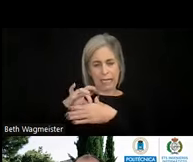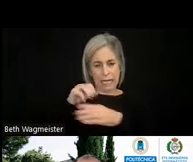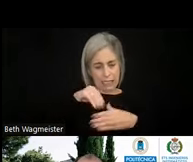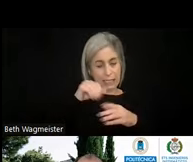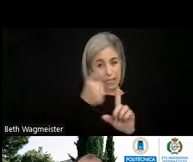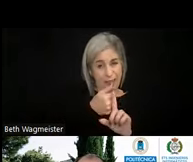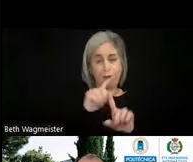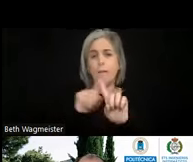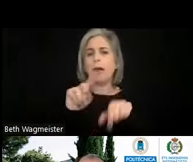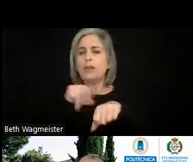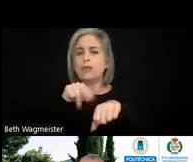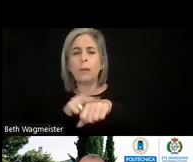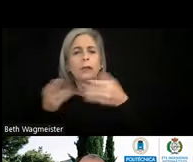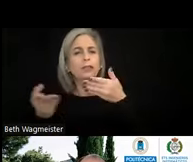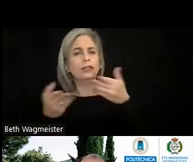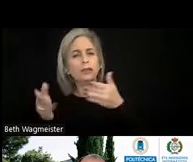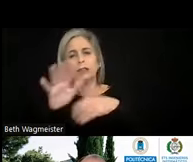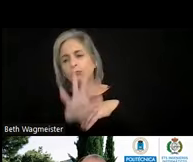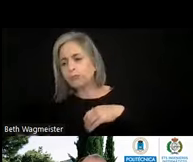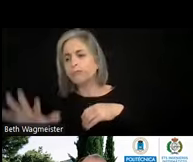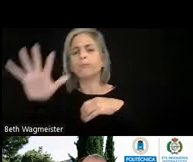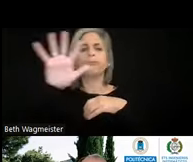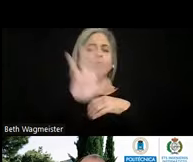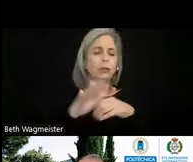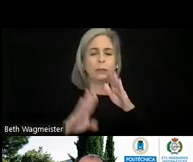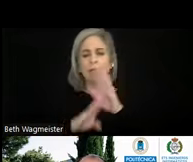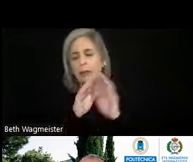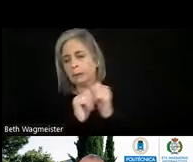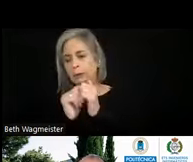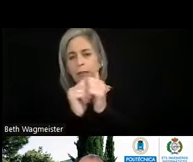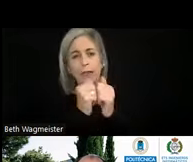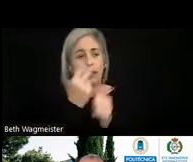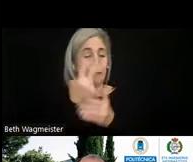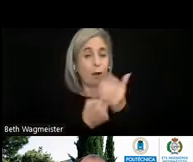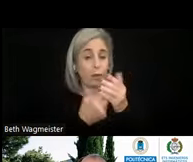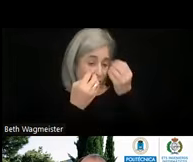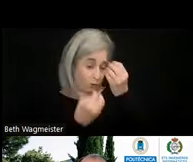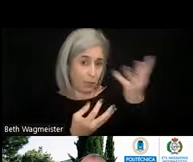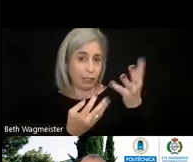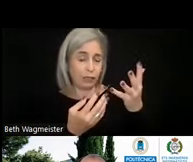the service as a whole will be developed together, both the information for the support services and